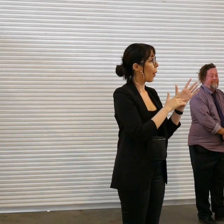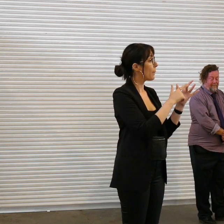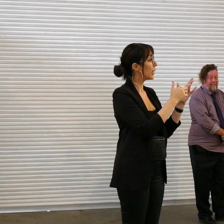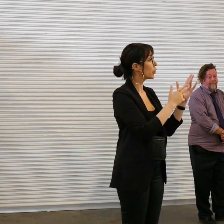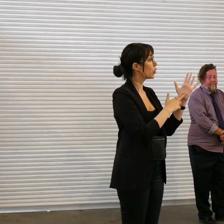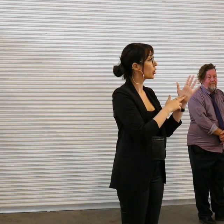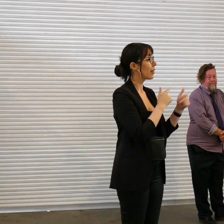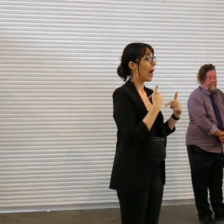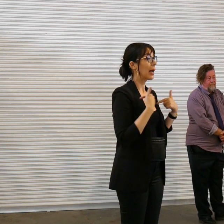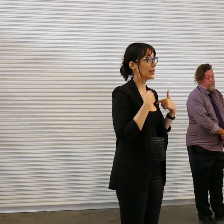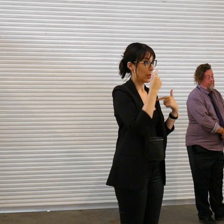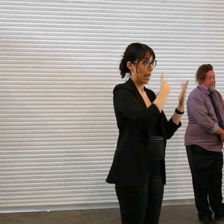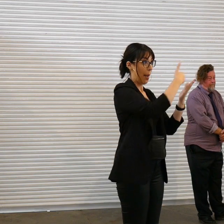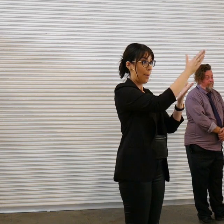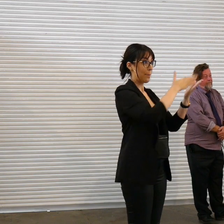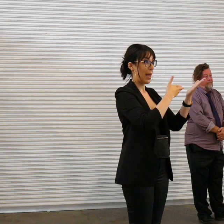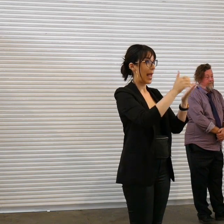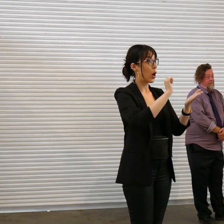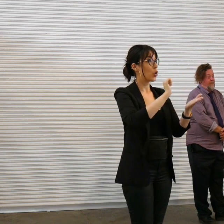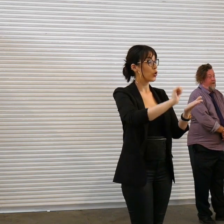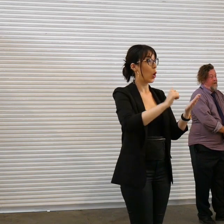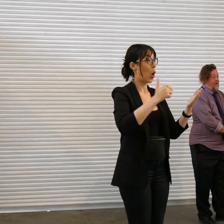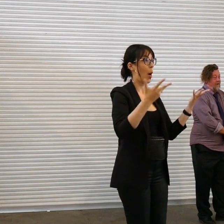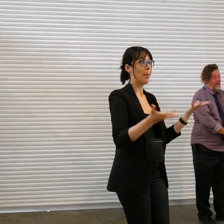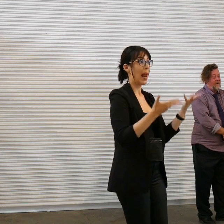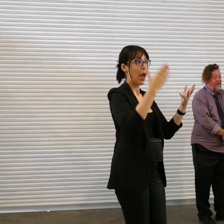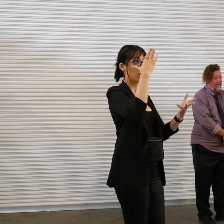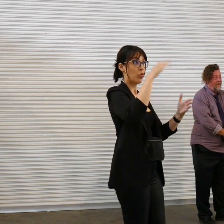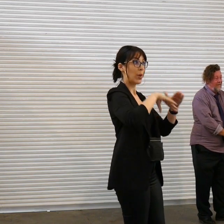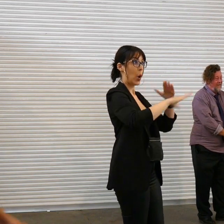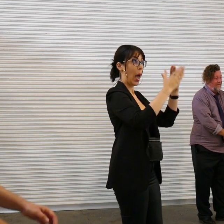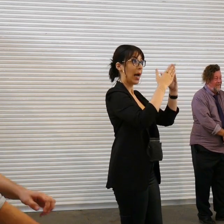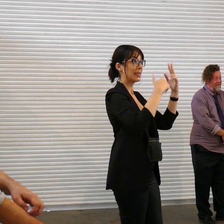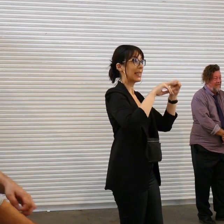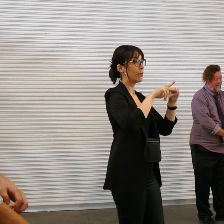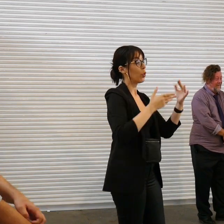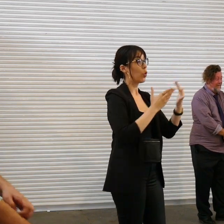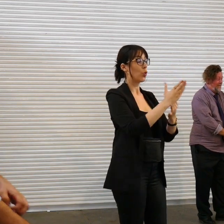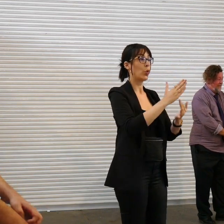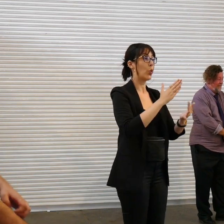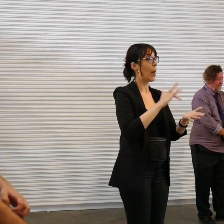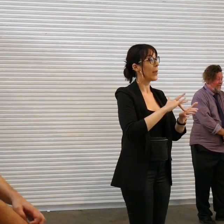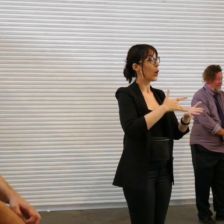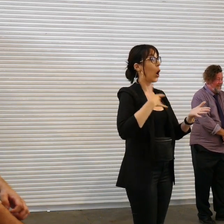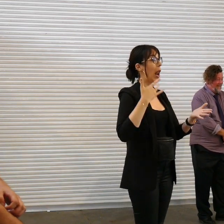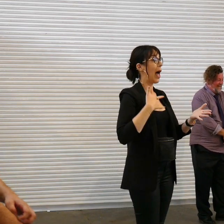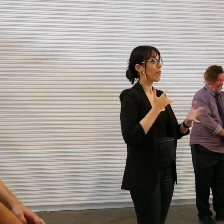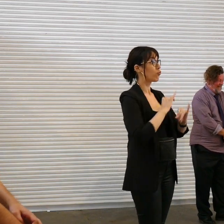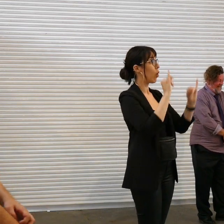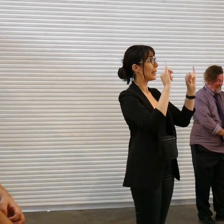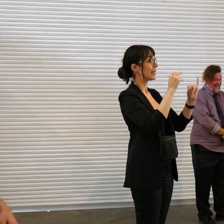rumpus room if you're having a midlife crisis you know want to like spice up your life uh feel free